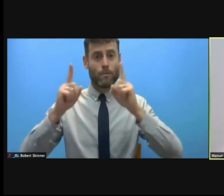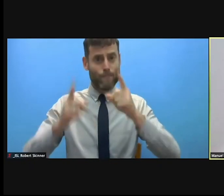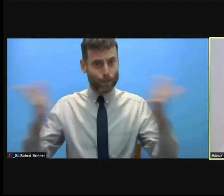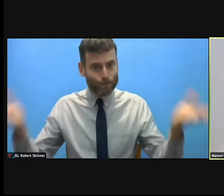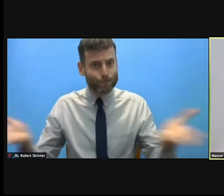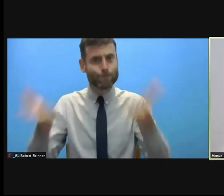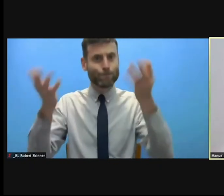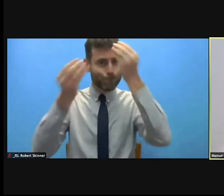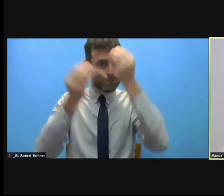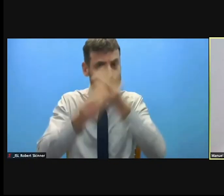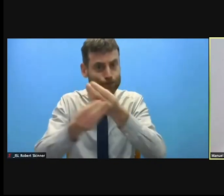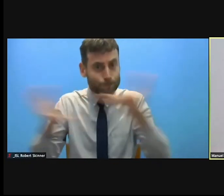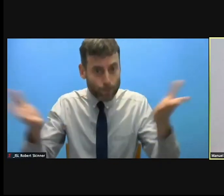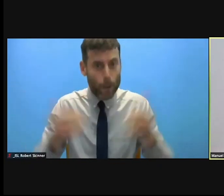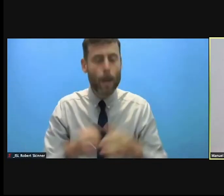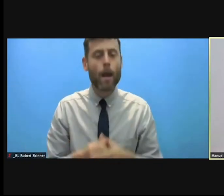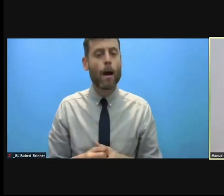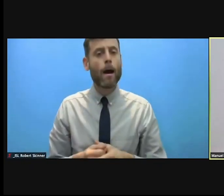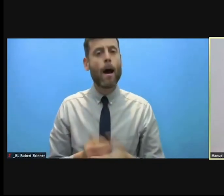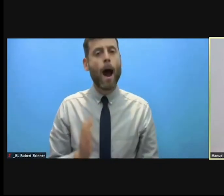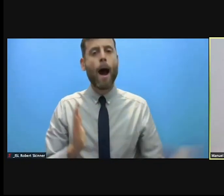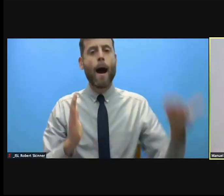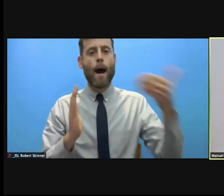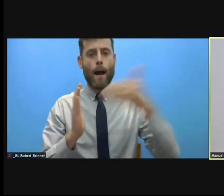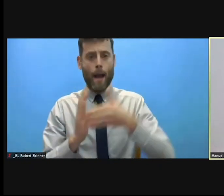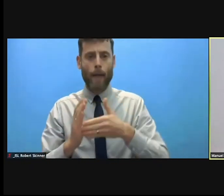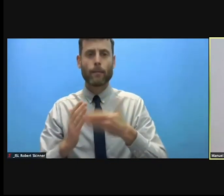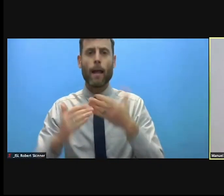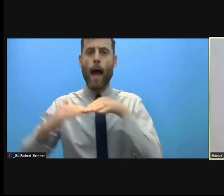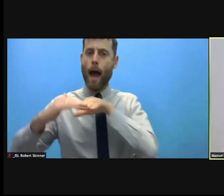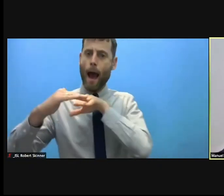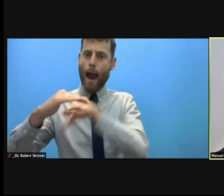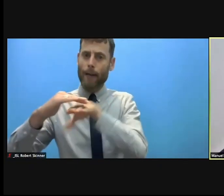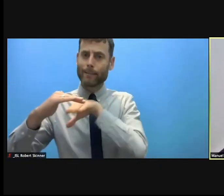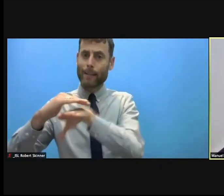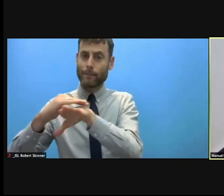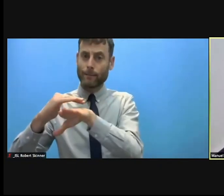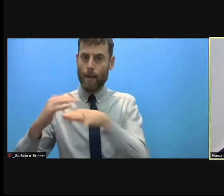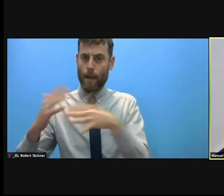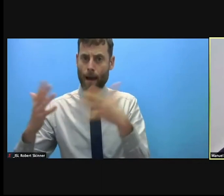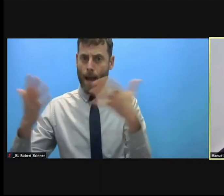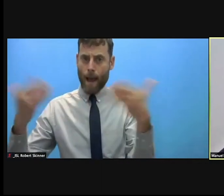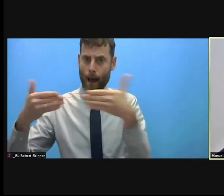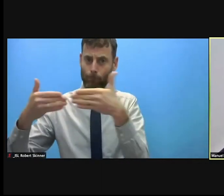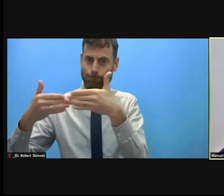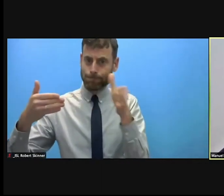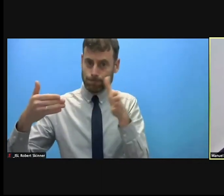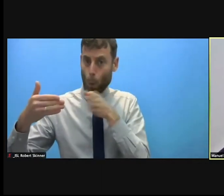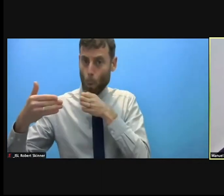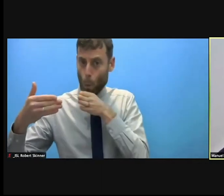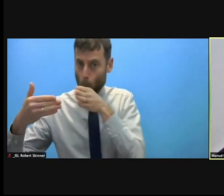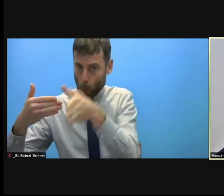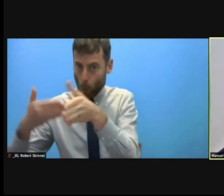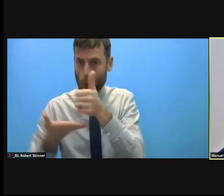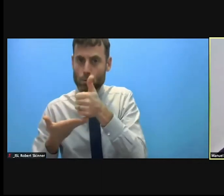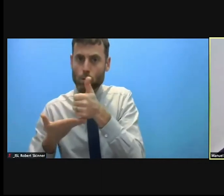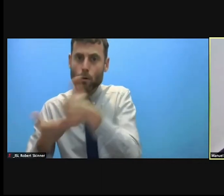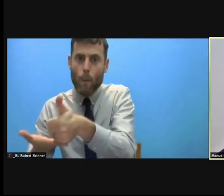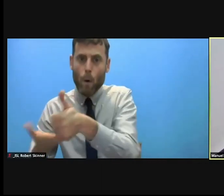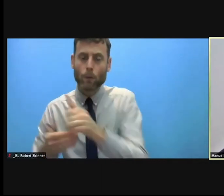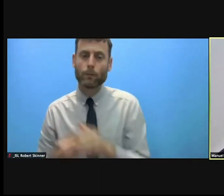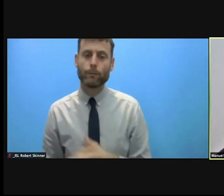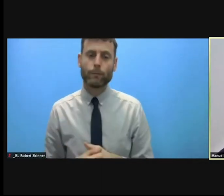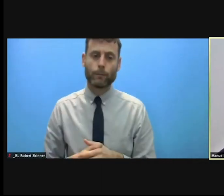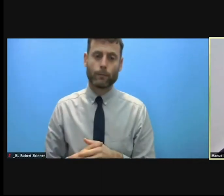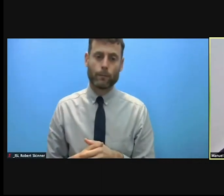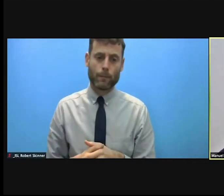question that is for us so key to have effective impact with our humanitarian assistance. Only if